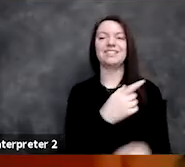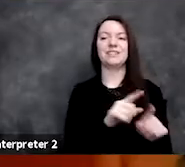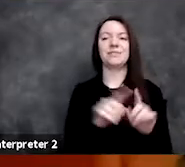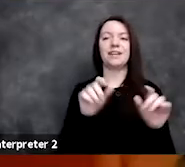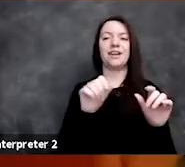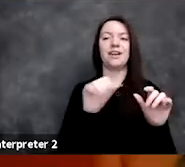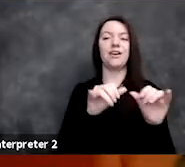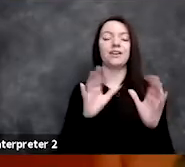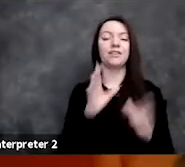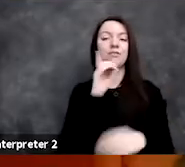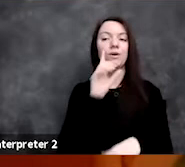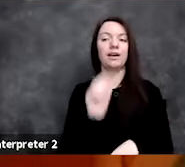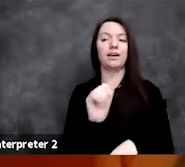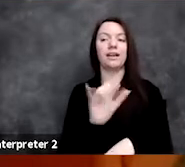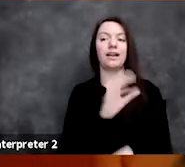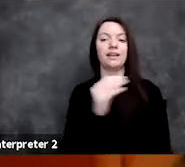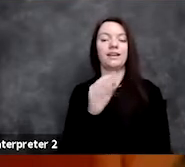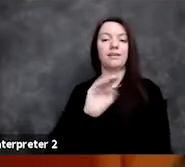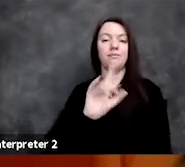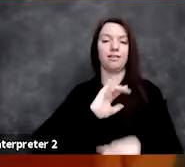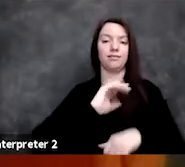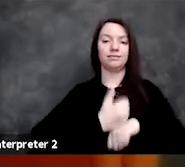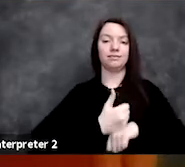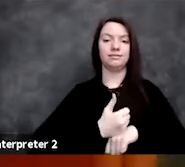for AI and ML implementations on Azure